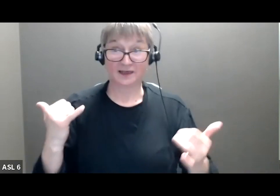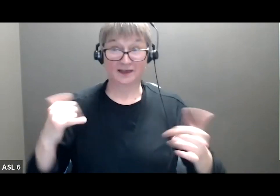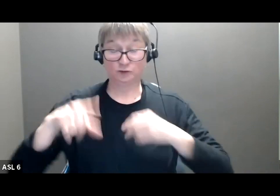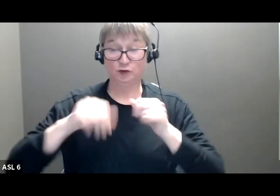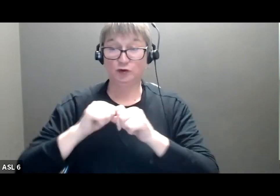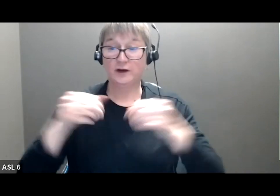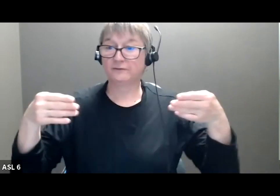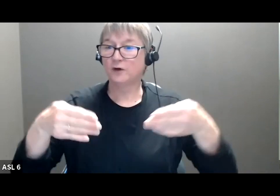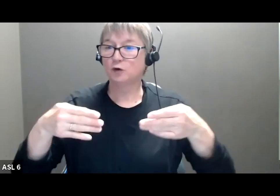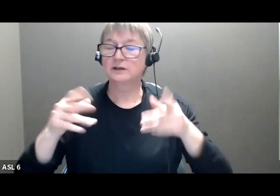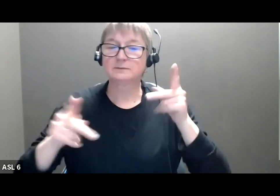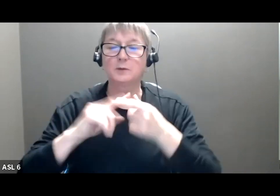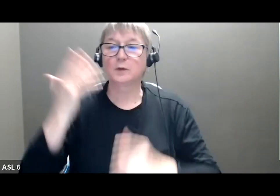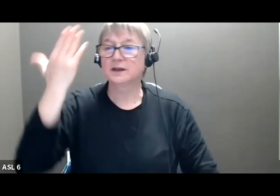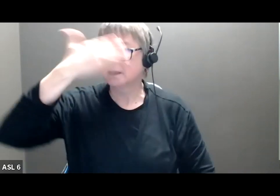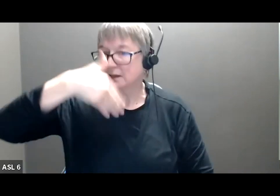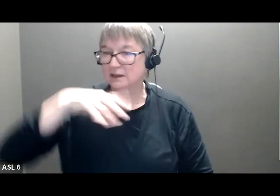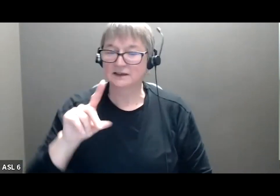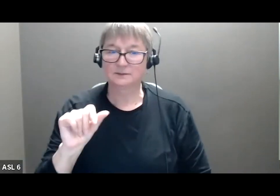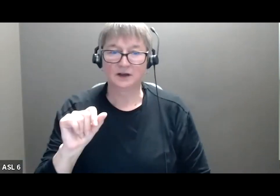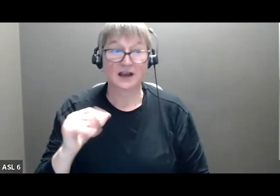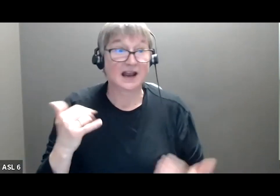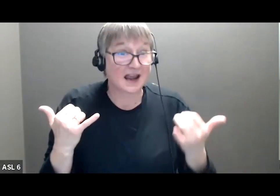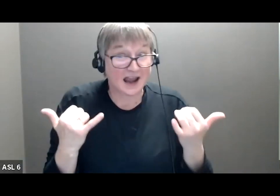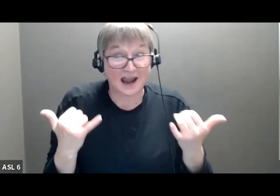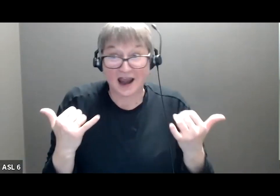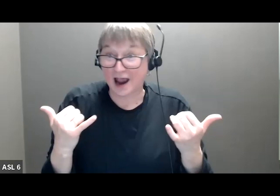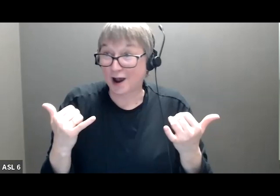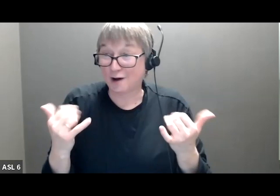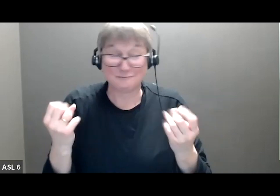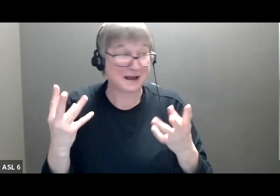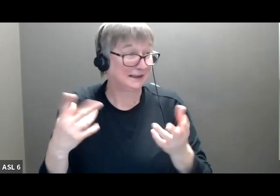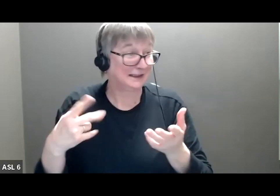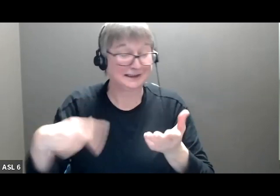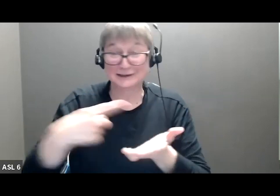the context of virtual and remote work it's been alluded to in this session. It is more important